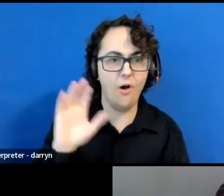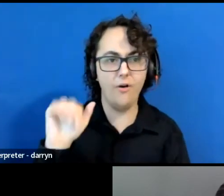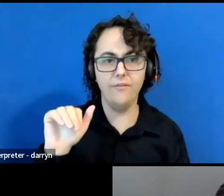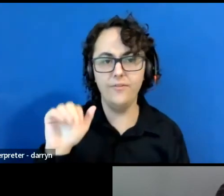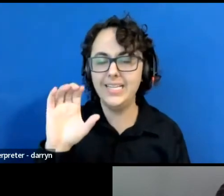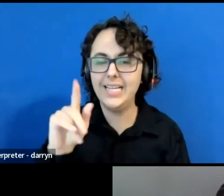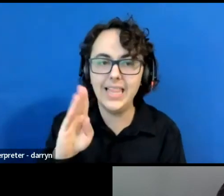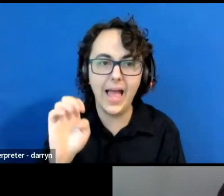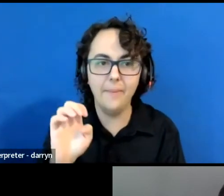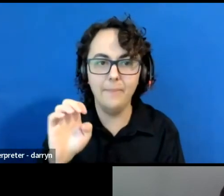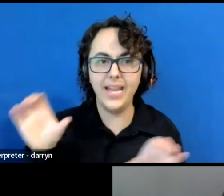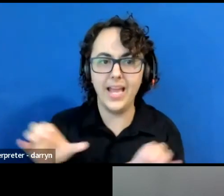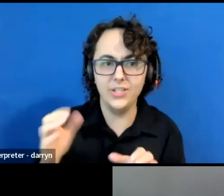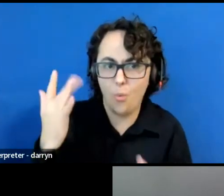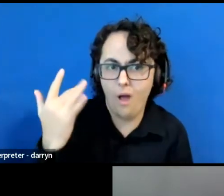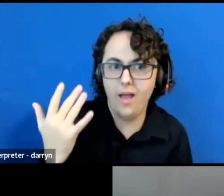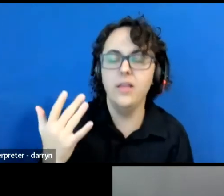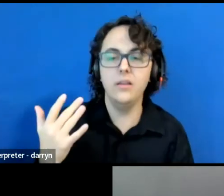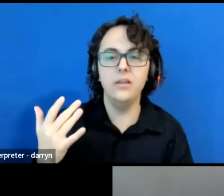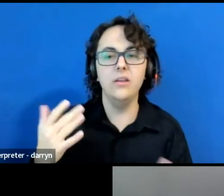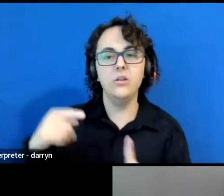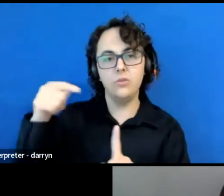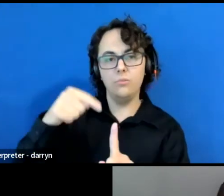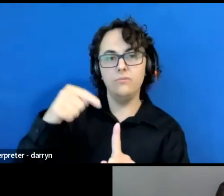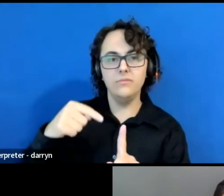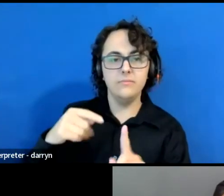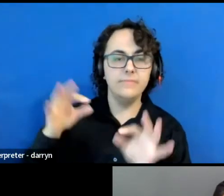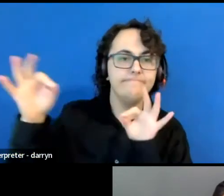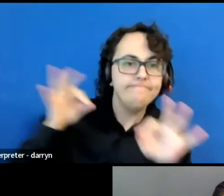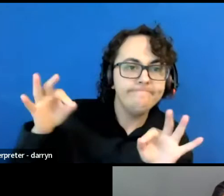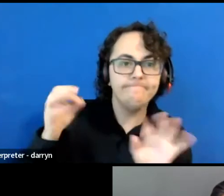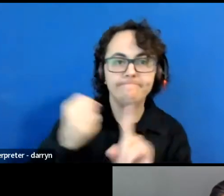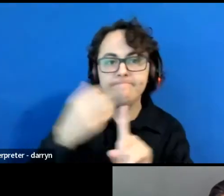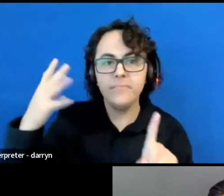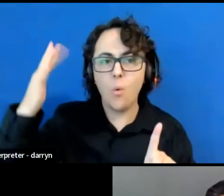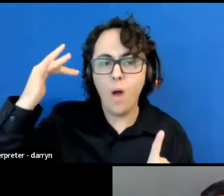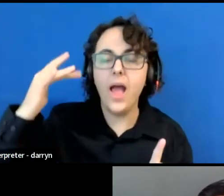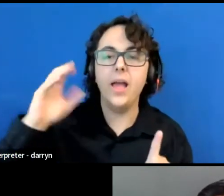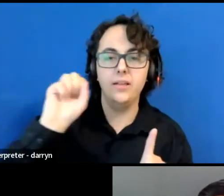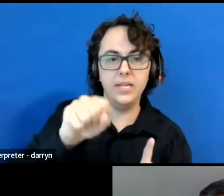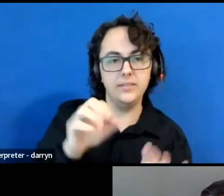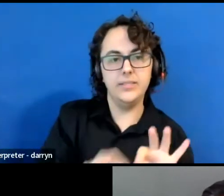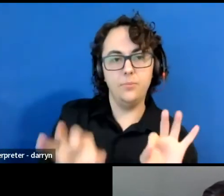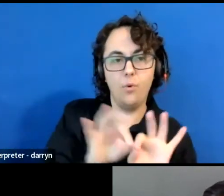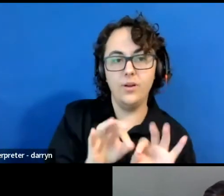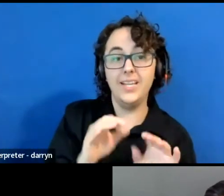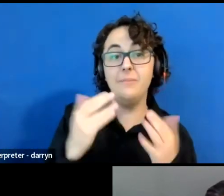and we will continue to do that. This summit is moving away from the why to the how.